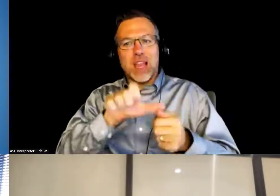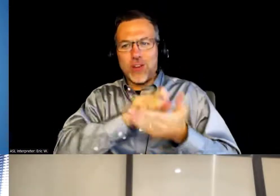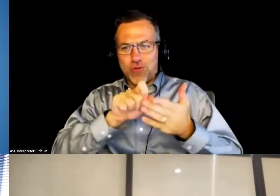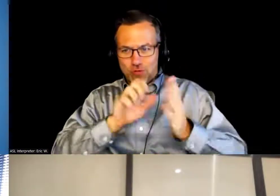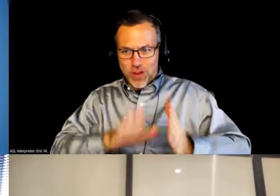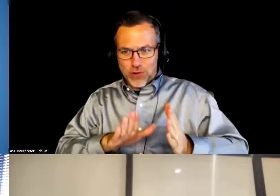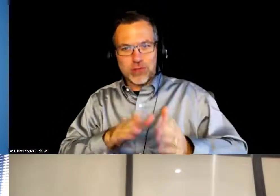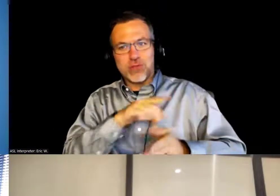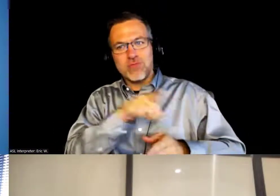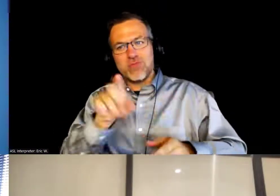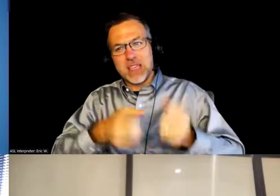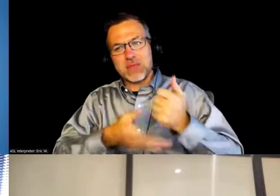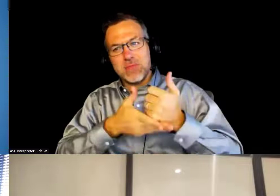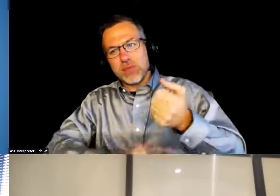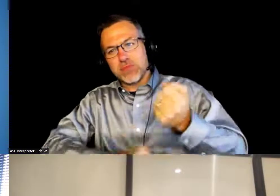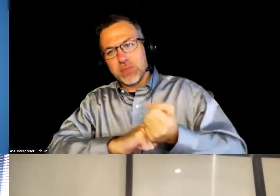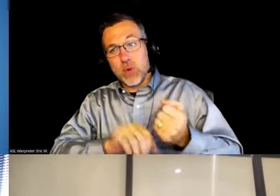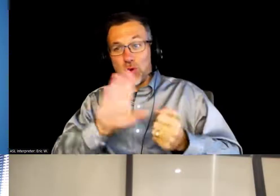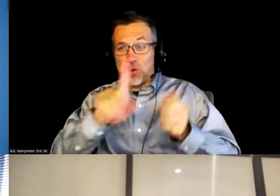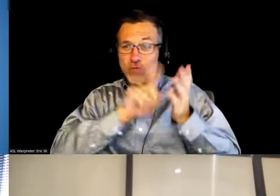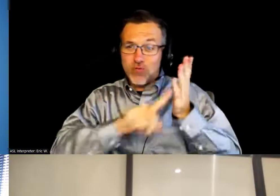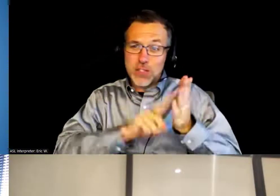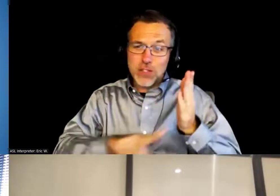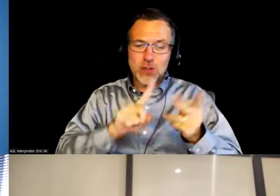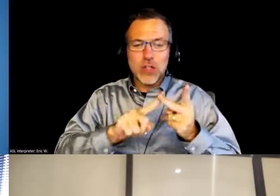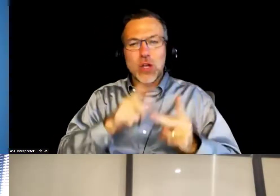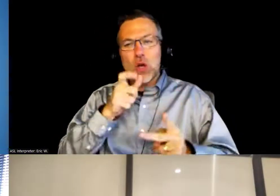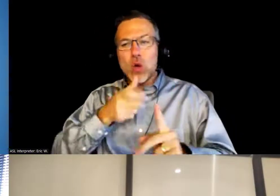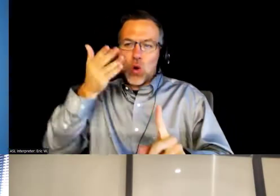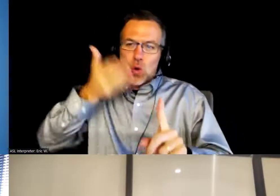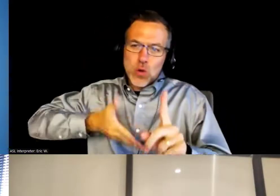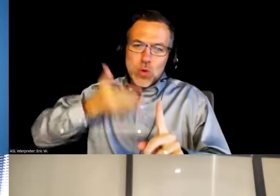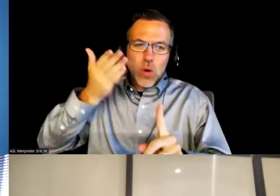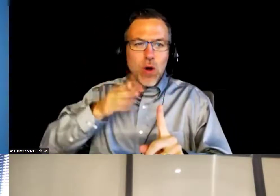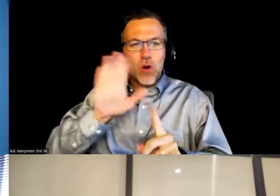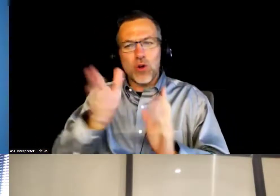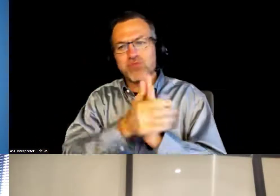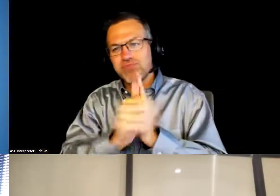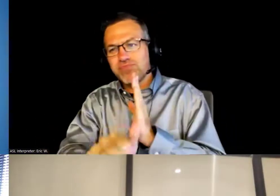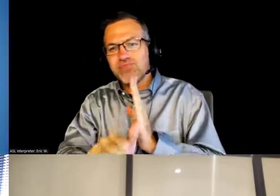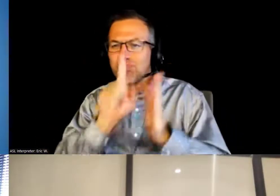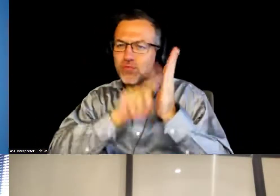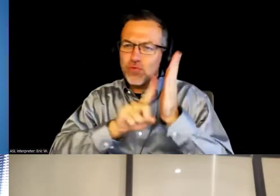that you're talking about and who you are as a researcher, really helping your letter writers